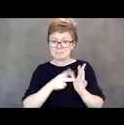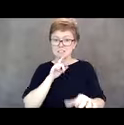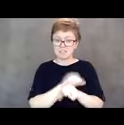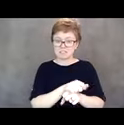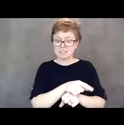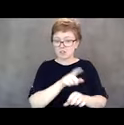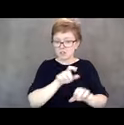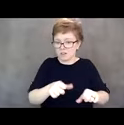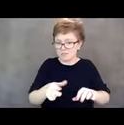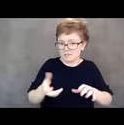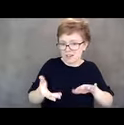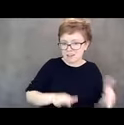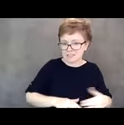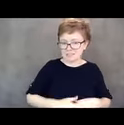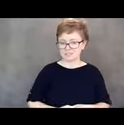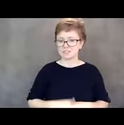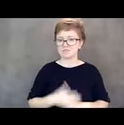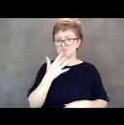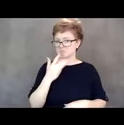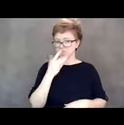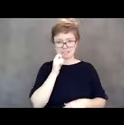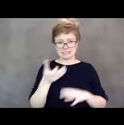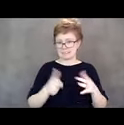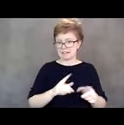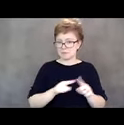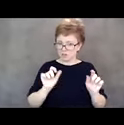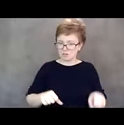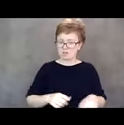I can tell you these stories from all across the state, and you can look in OLIS.